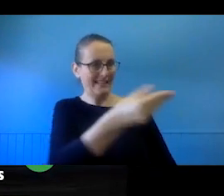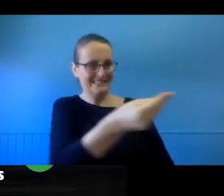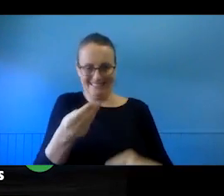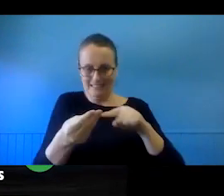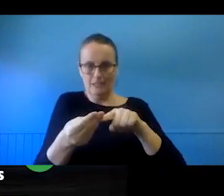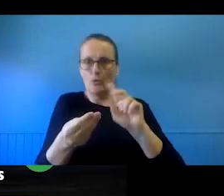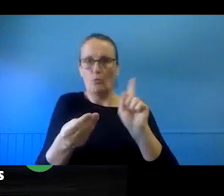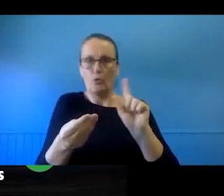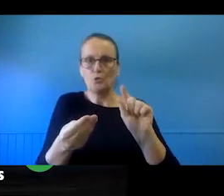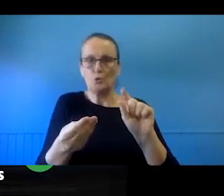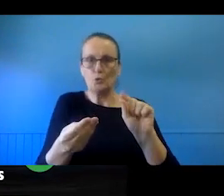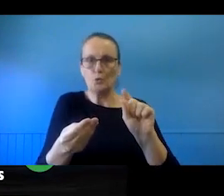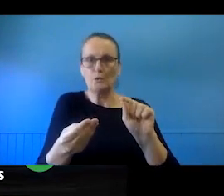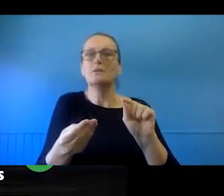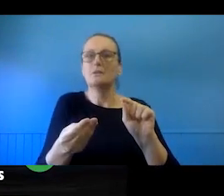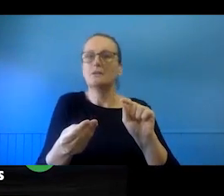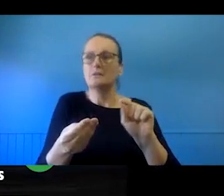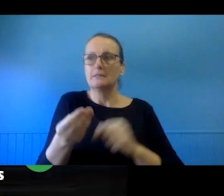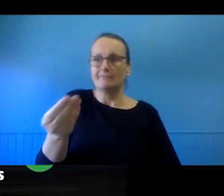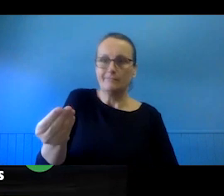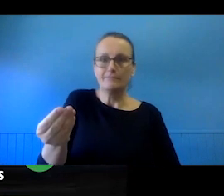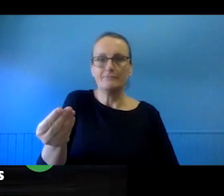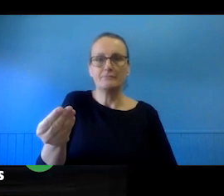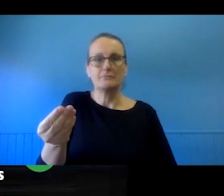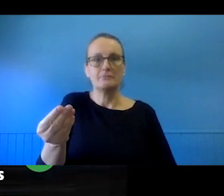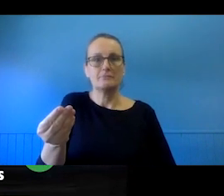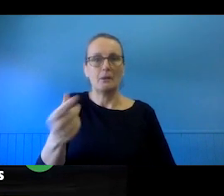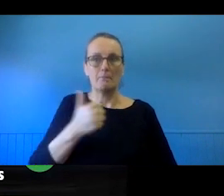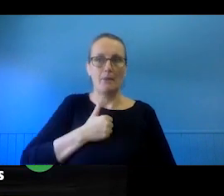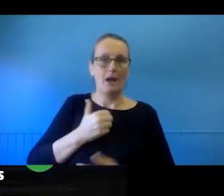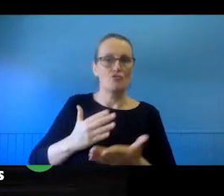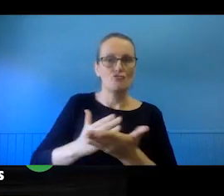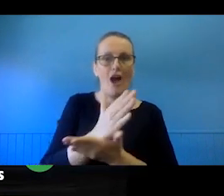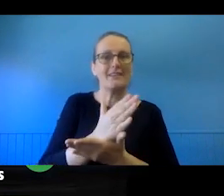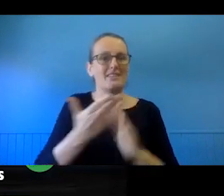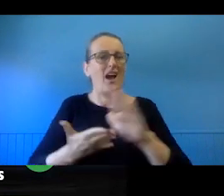about the types of things that they want to do, and the types of rights that are related to that.